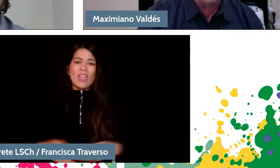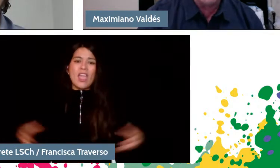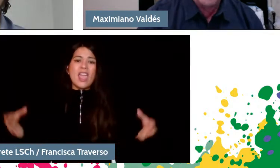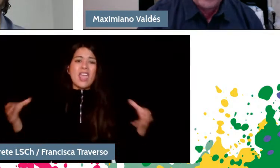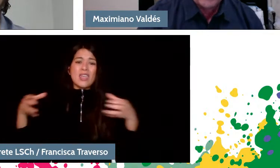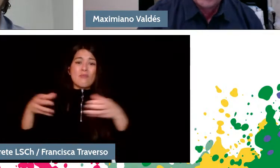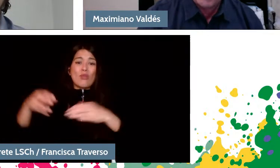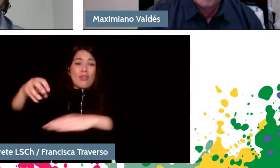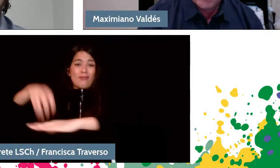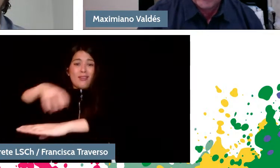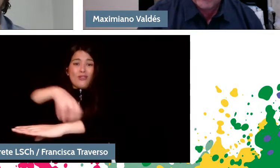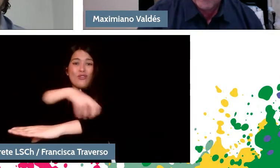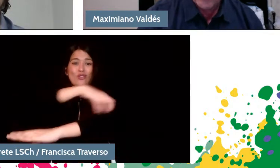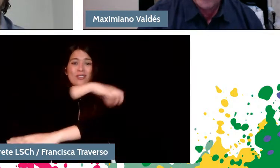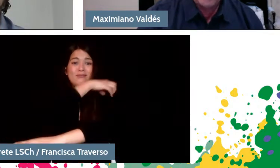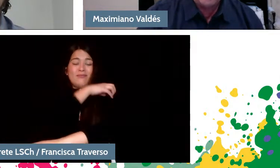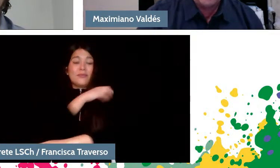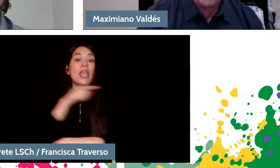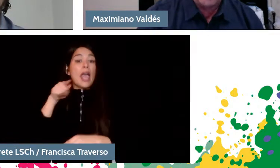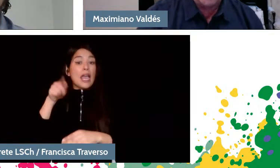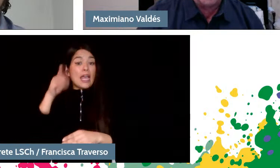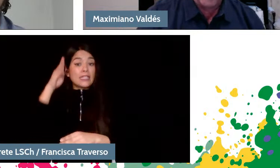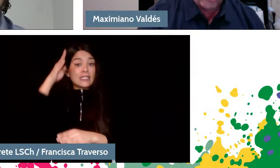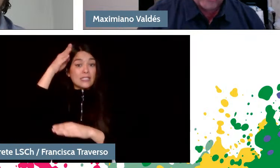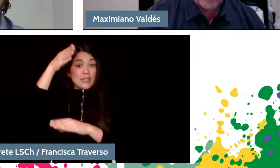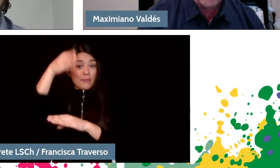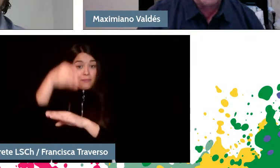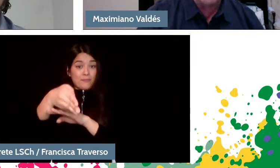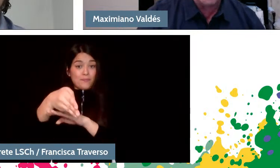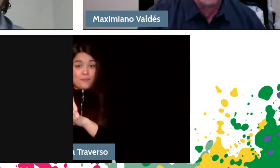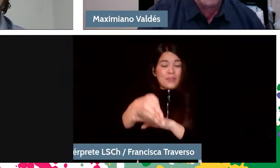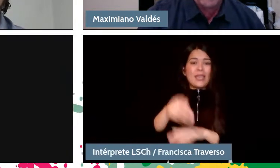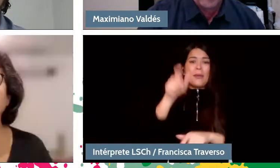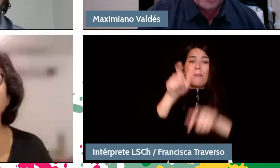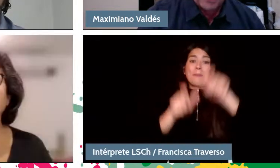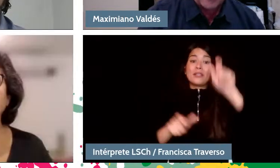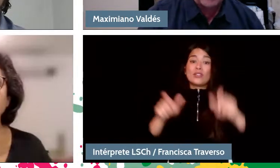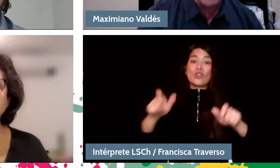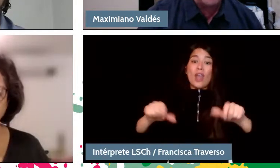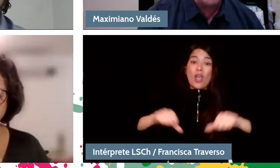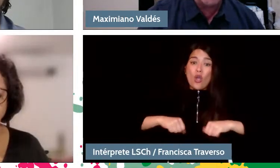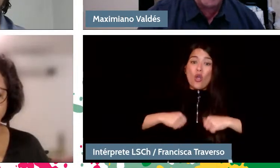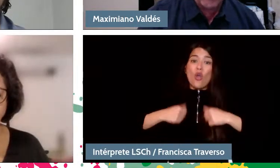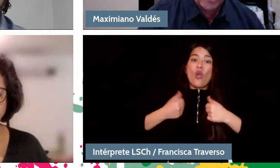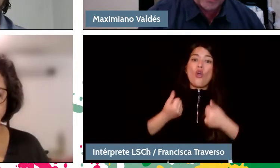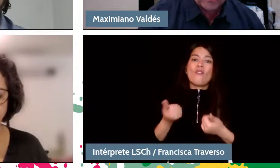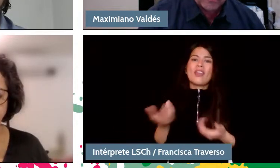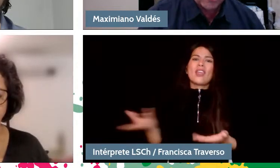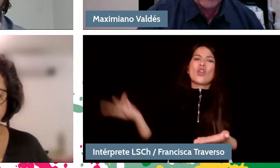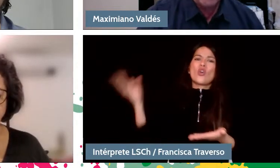But that is the way, that young people incorporate their families, that people go to listen to them,